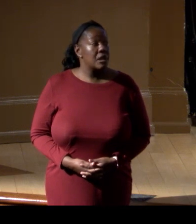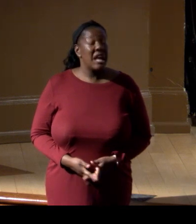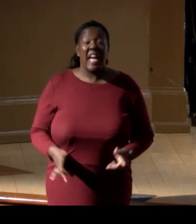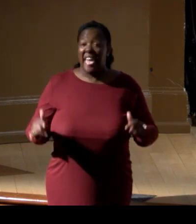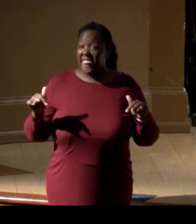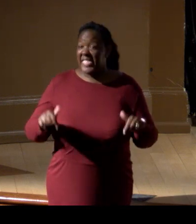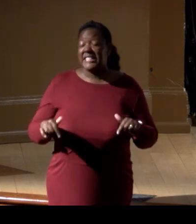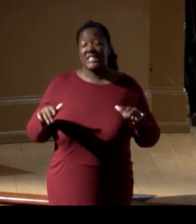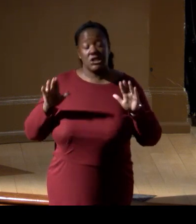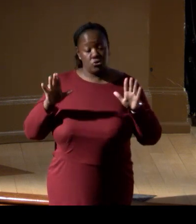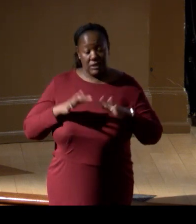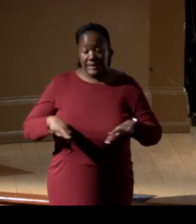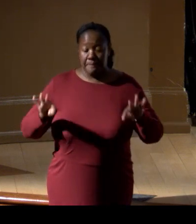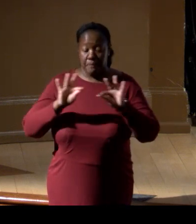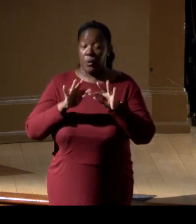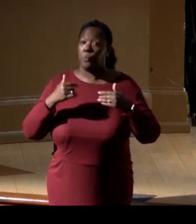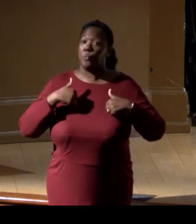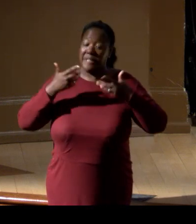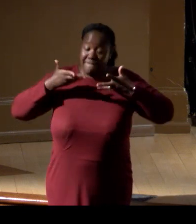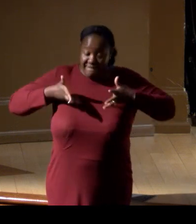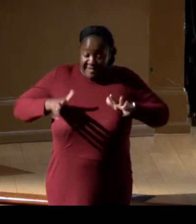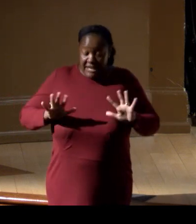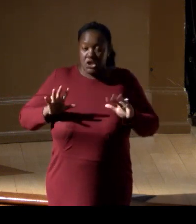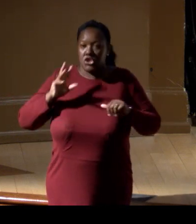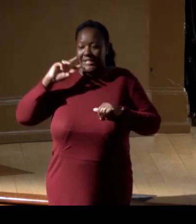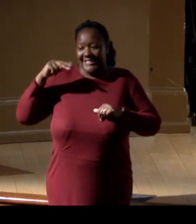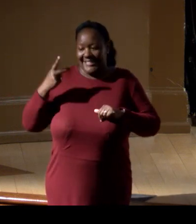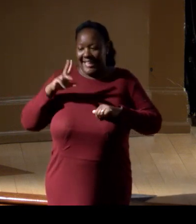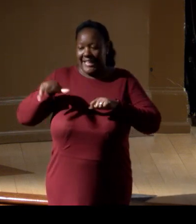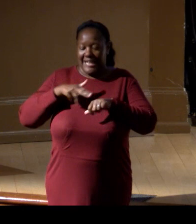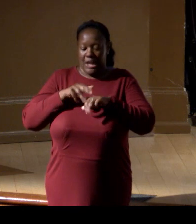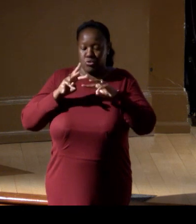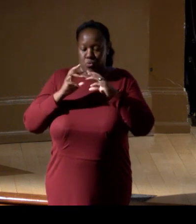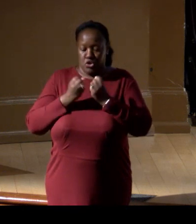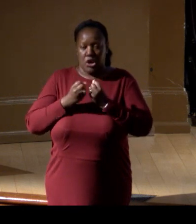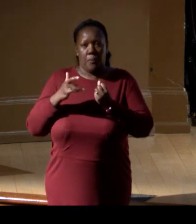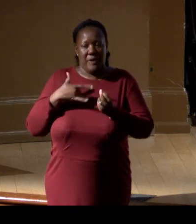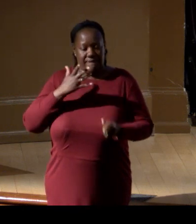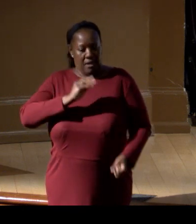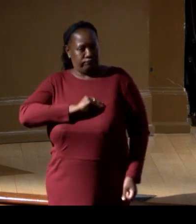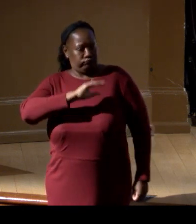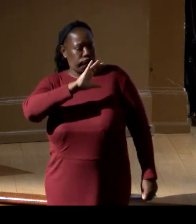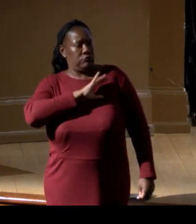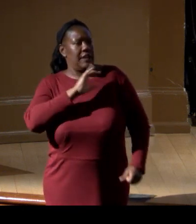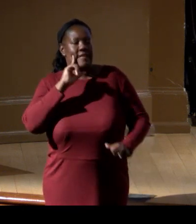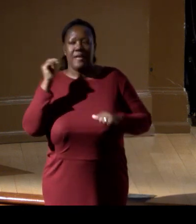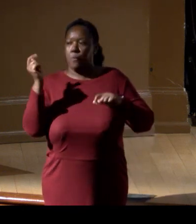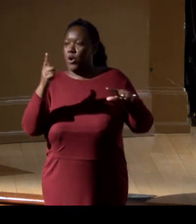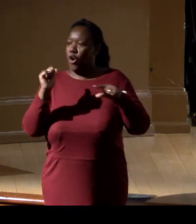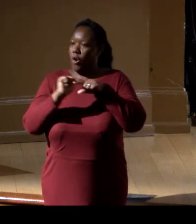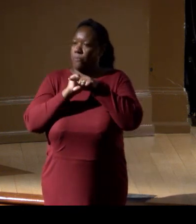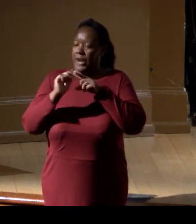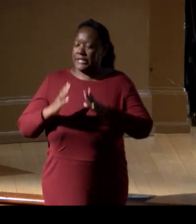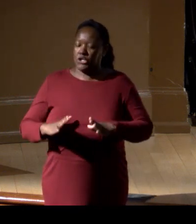we felt really good that the practitioners had come together with a unified voice that this is ready to go.